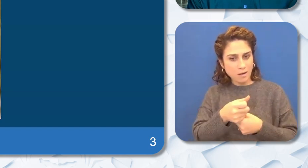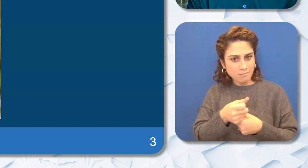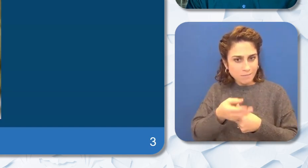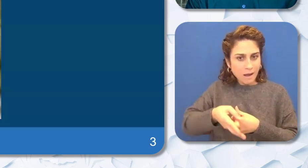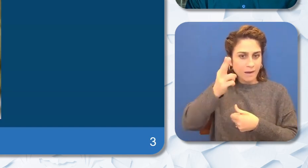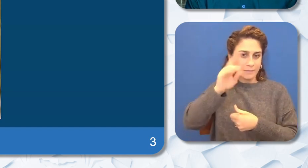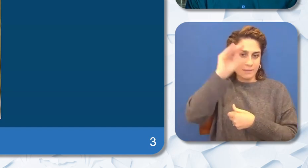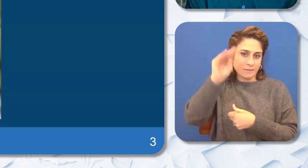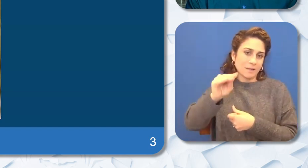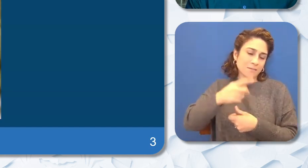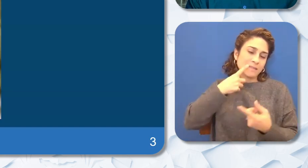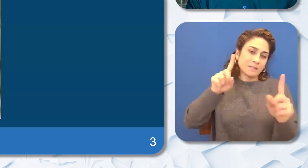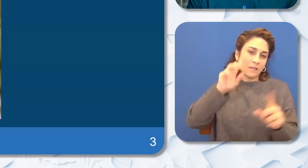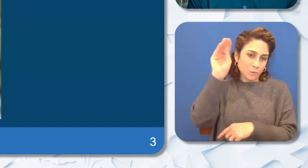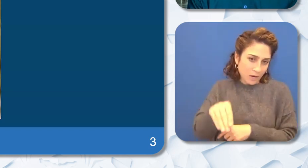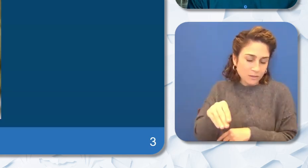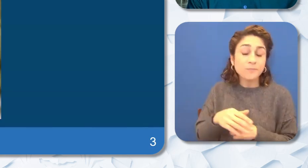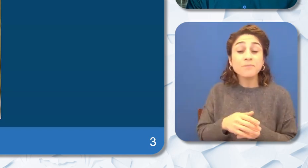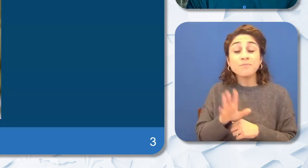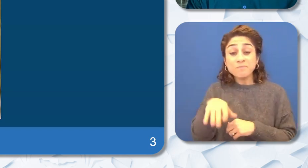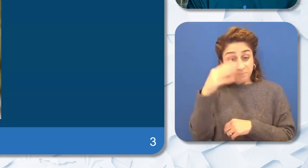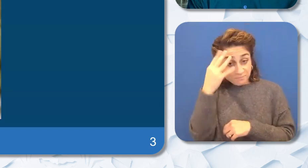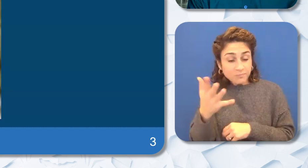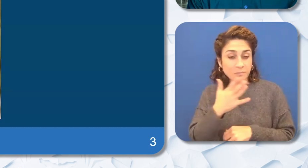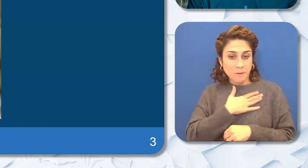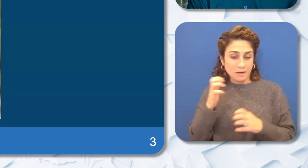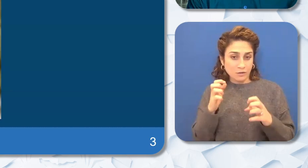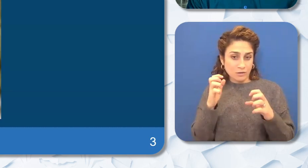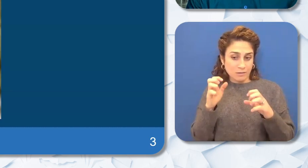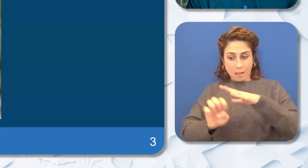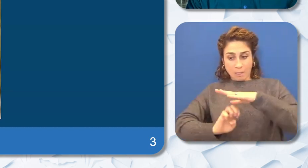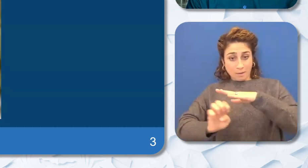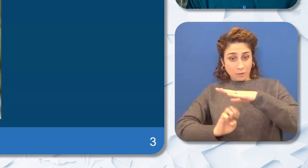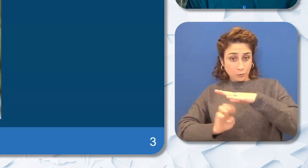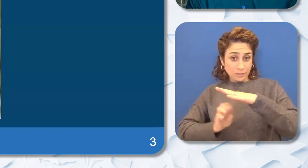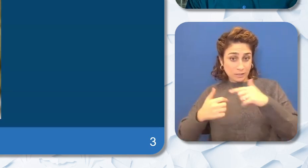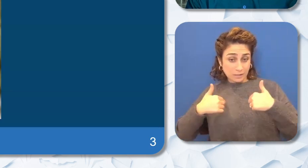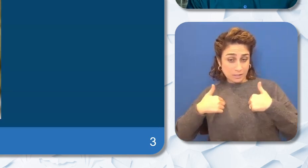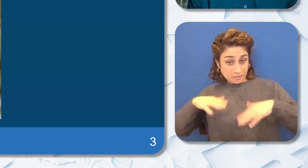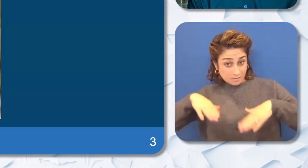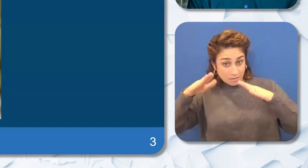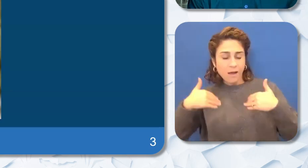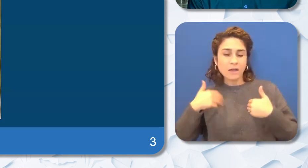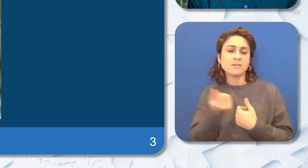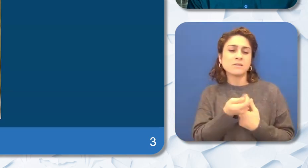tell you in my elementary education I had several Black teachers which really shaped my identity